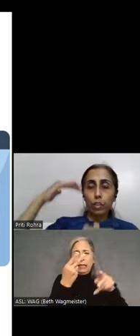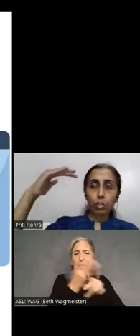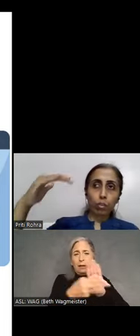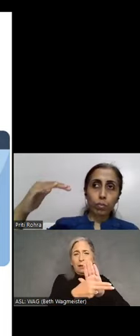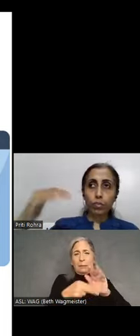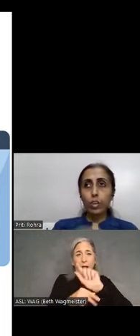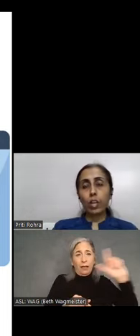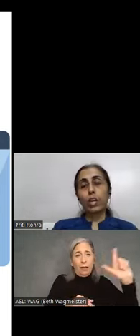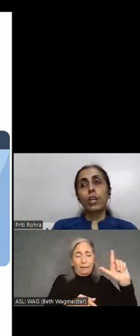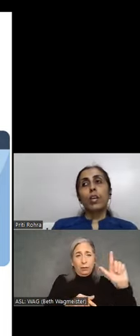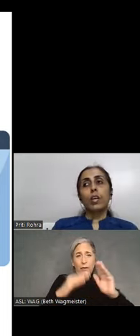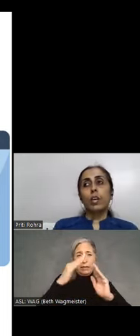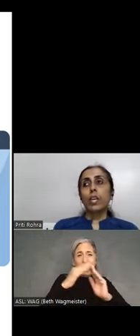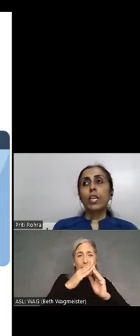the top of the field in case of check boxes under buttons please enable to the right the control. In